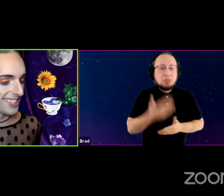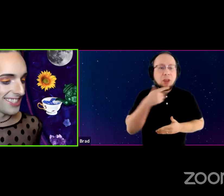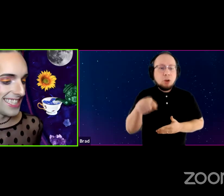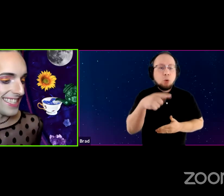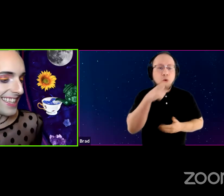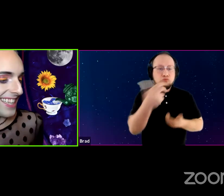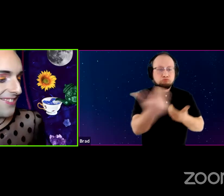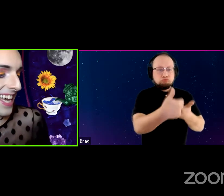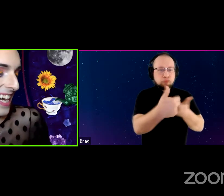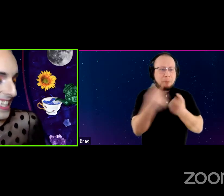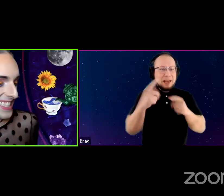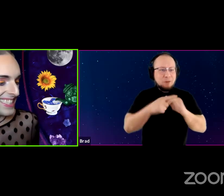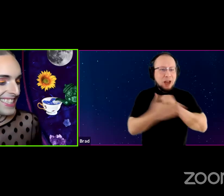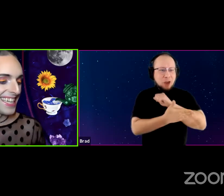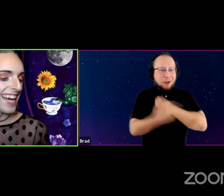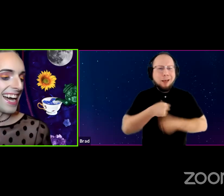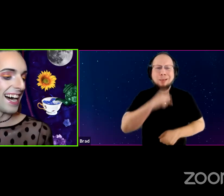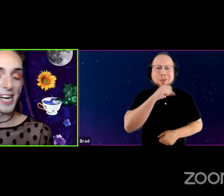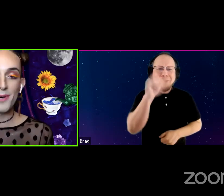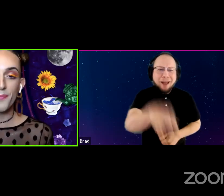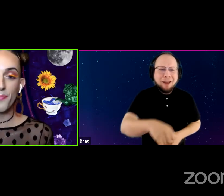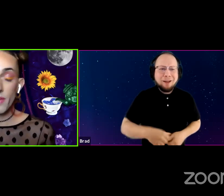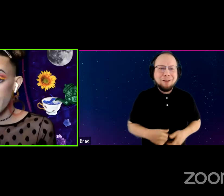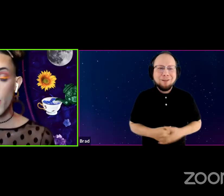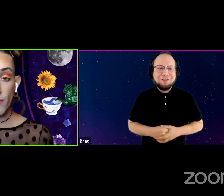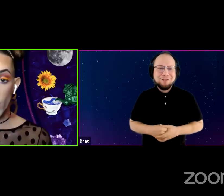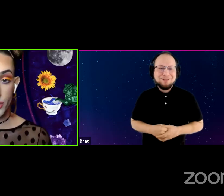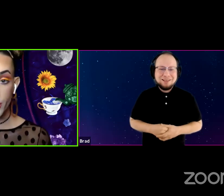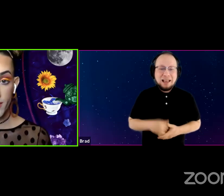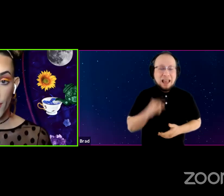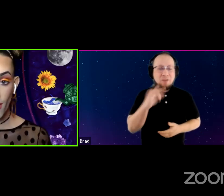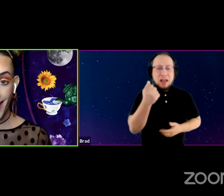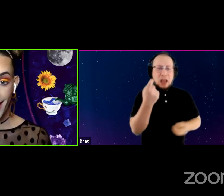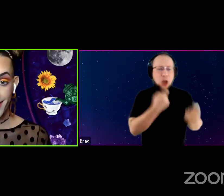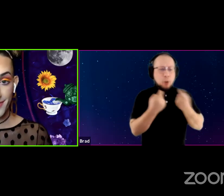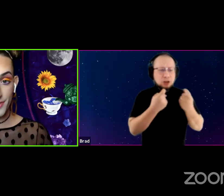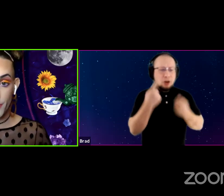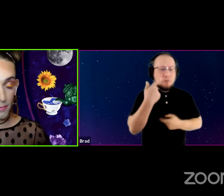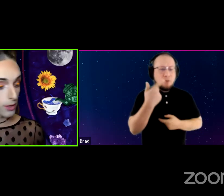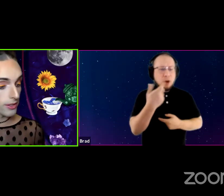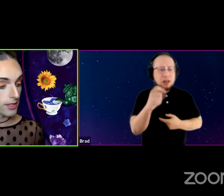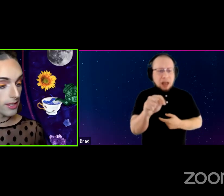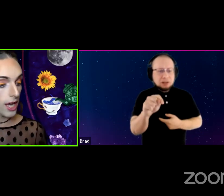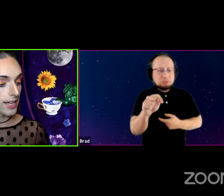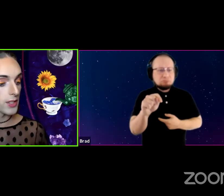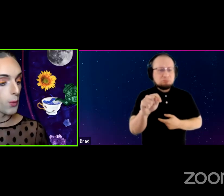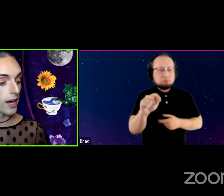I love that. Um, if you have questions for our guests, feel free to put those into the chat as well.